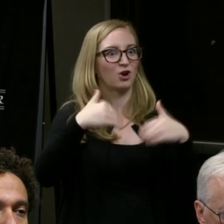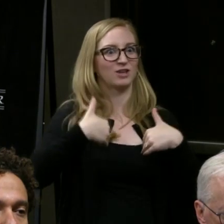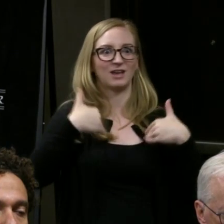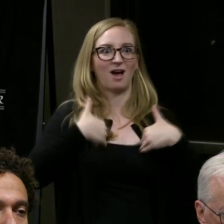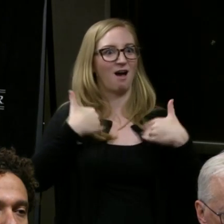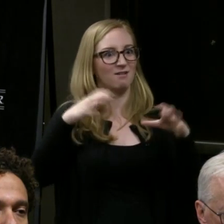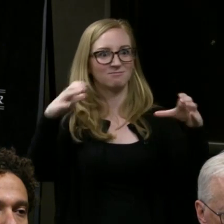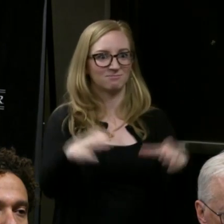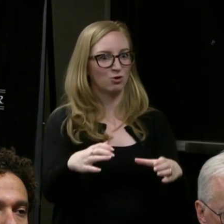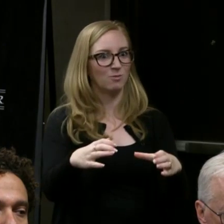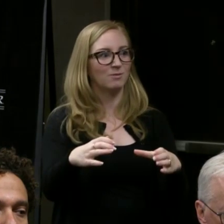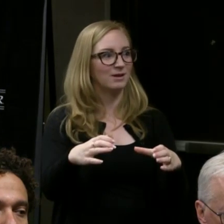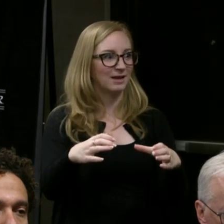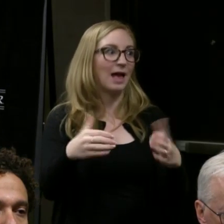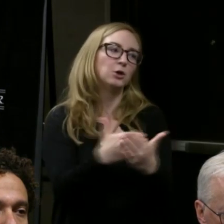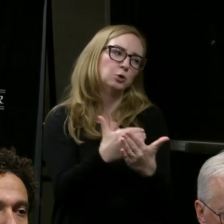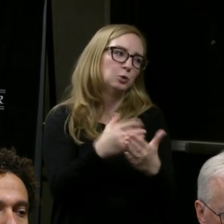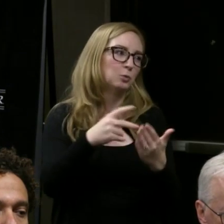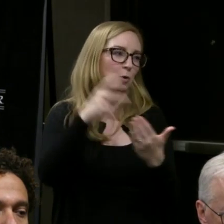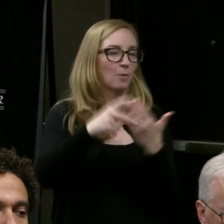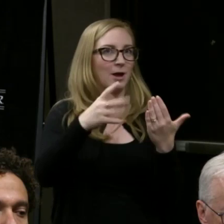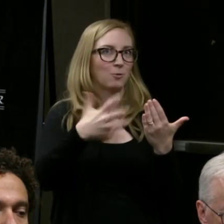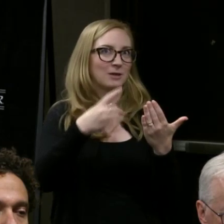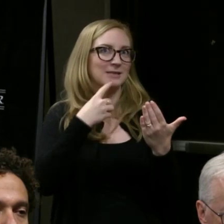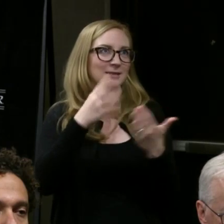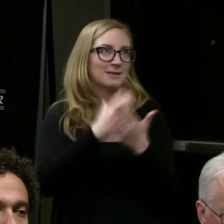I don't want to turn it in to something that it's not.